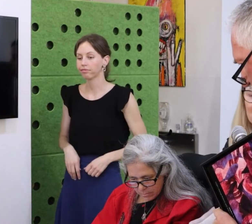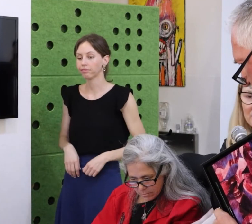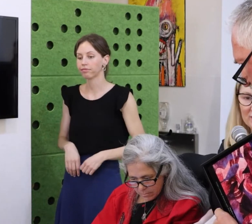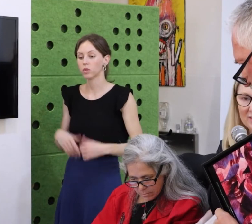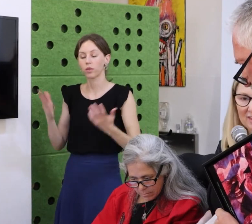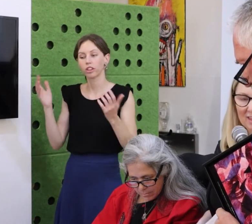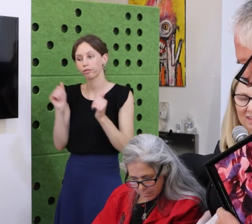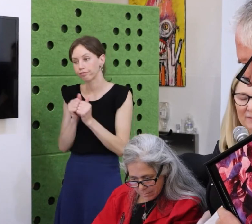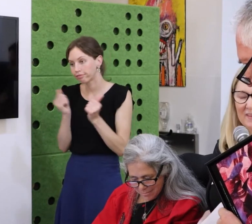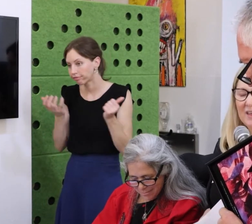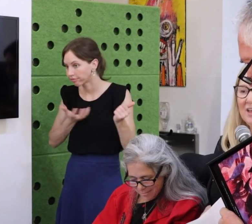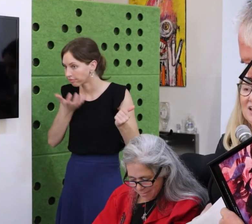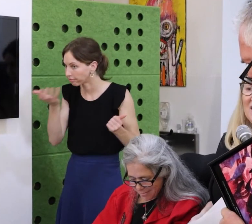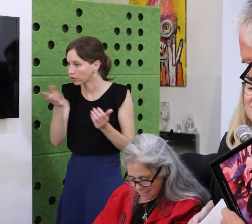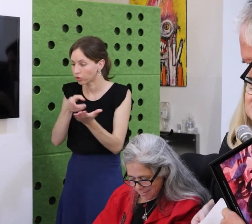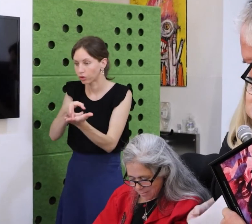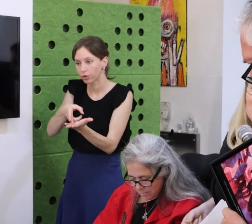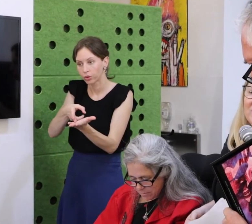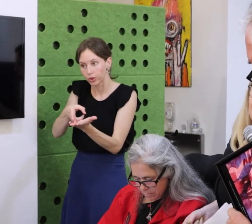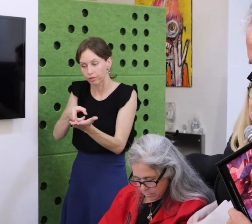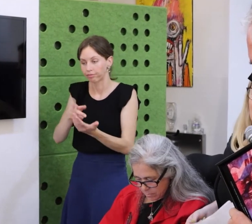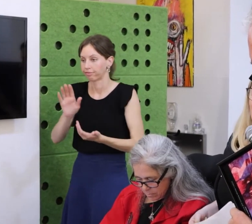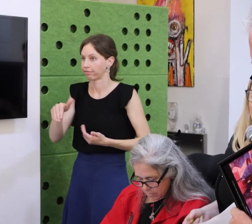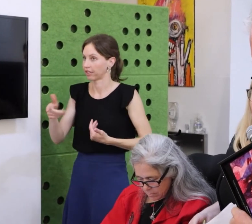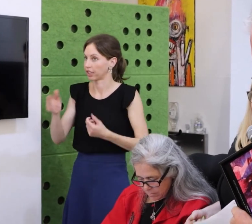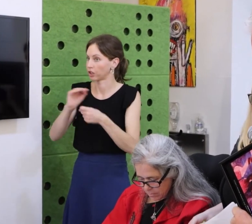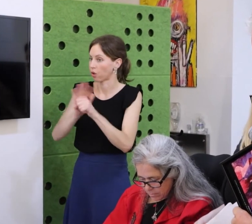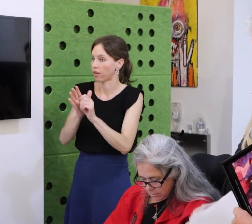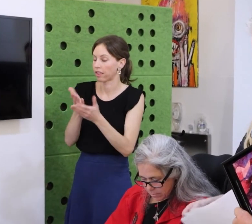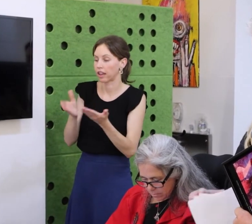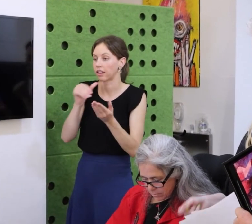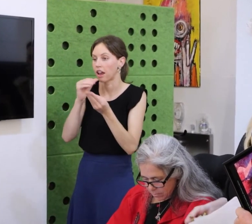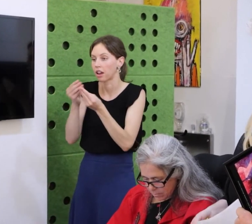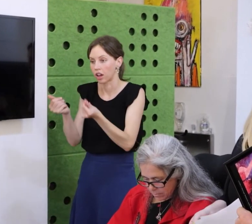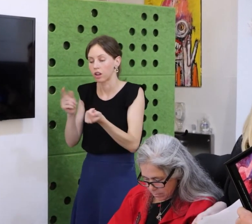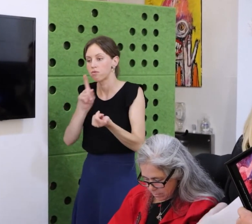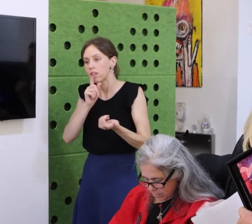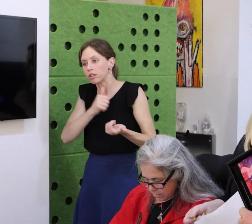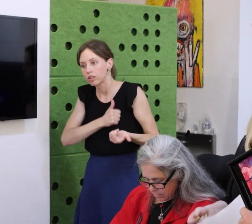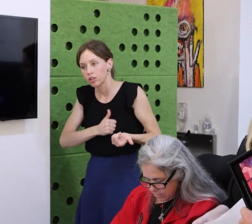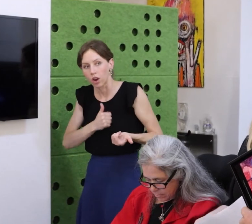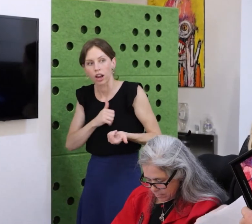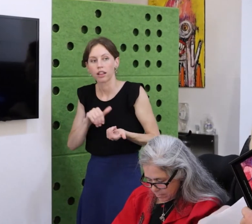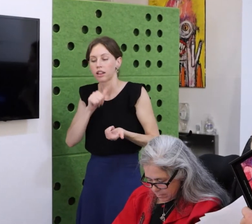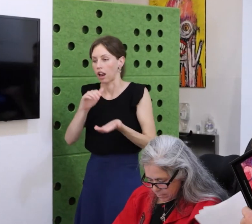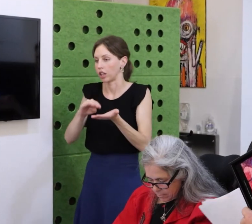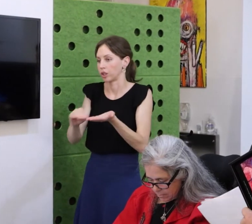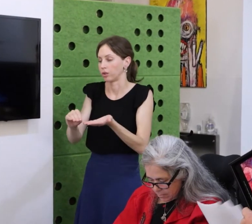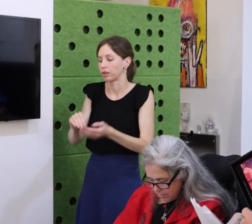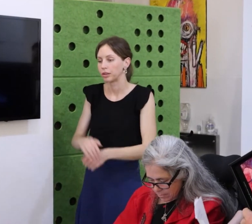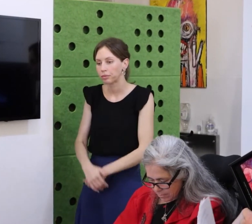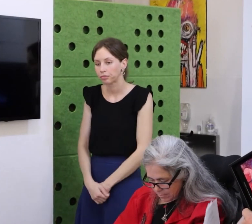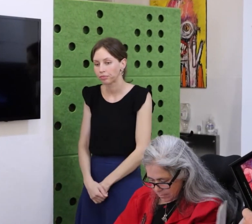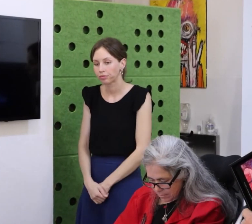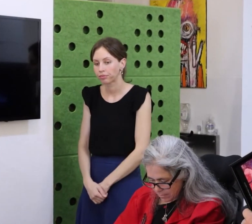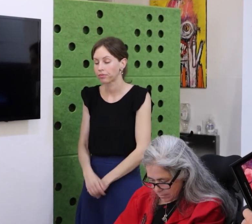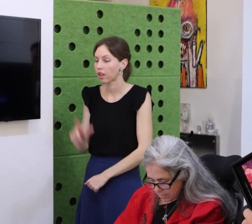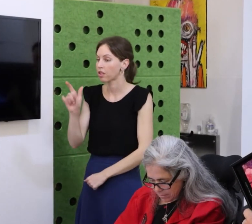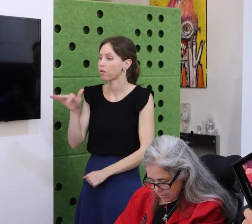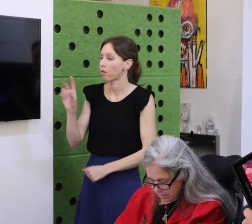I became so concerned with the cognitive state that I wouldn’t even throw away papers, not notes, not receipts,